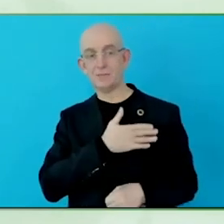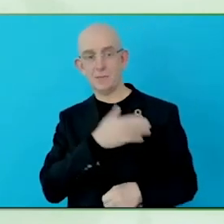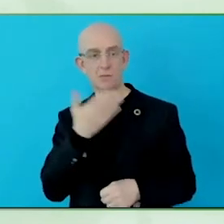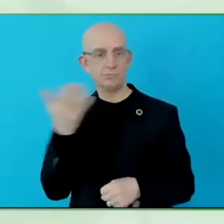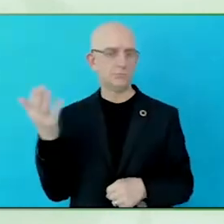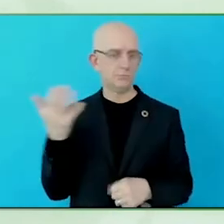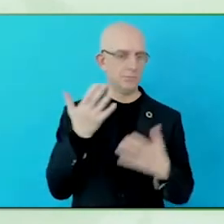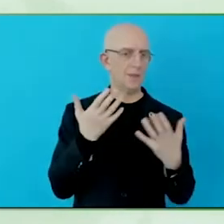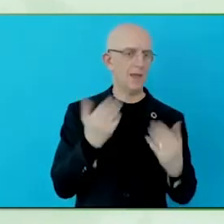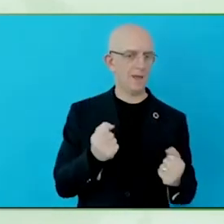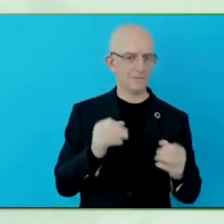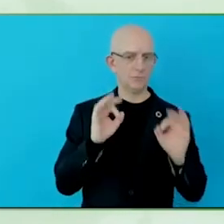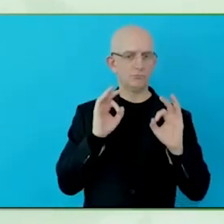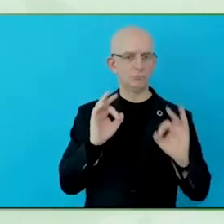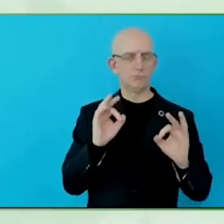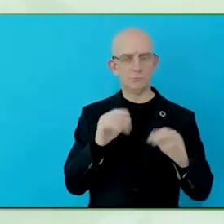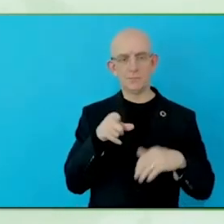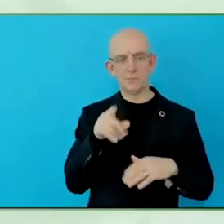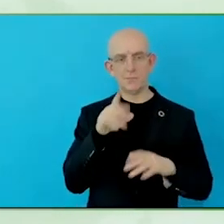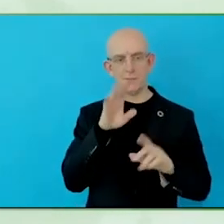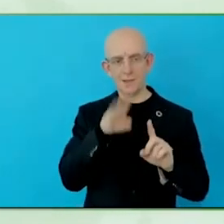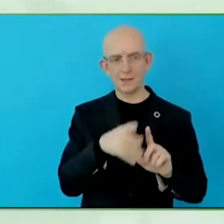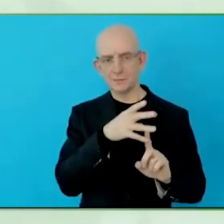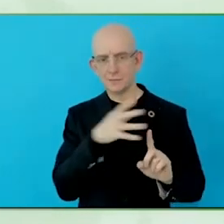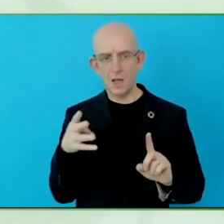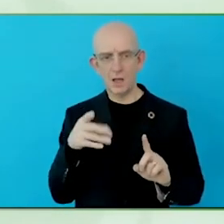They are also taking a standards-based approach to